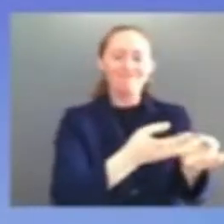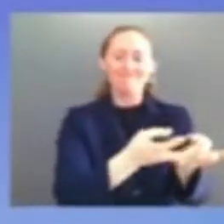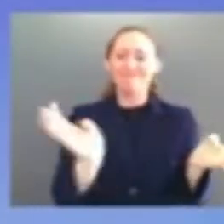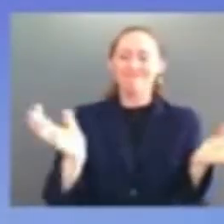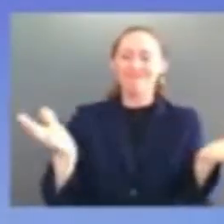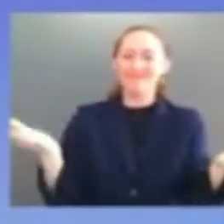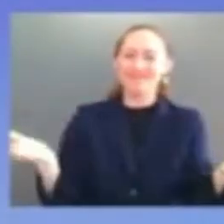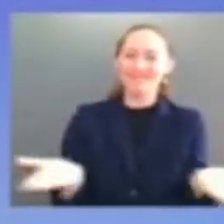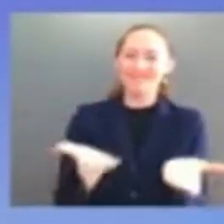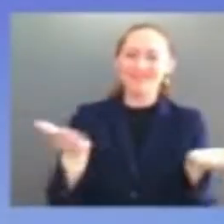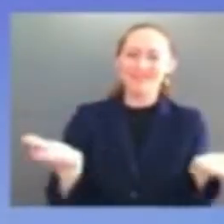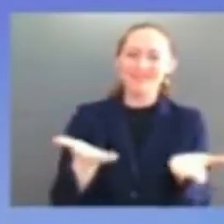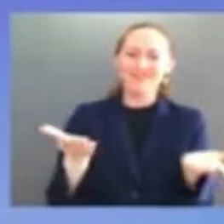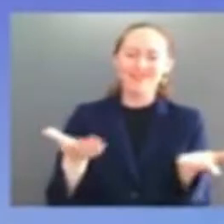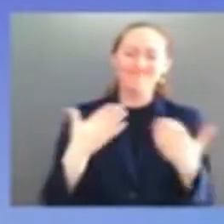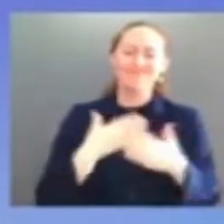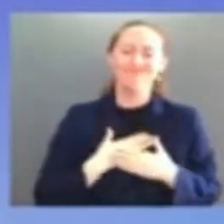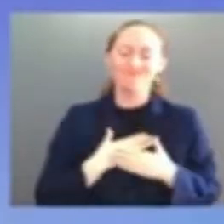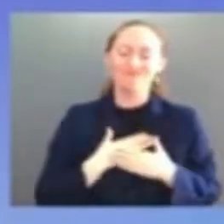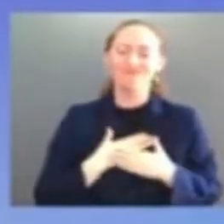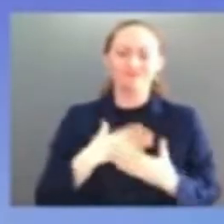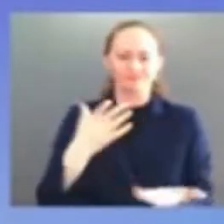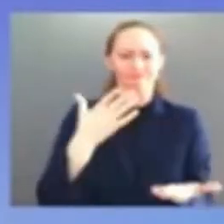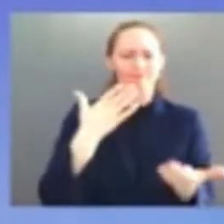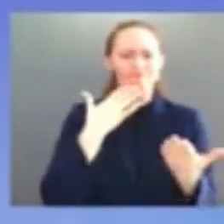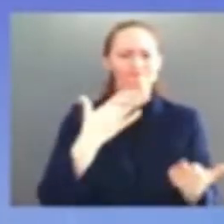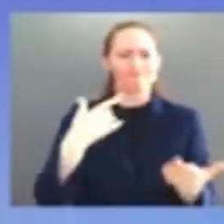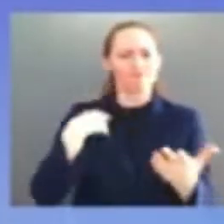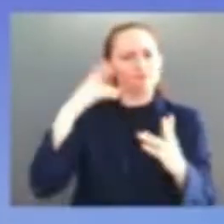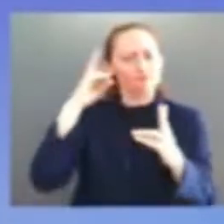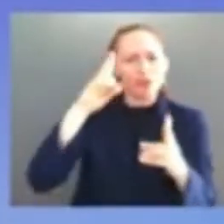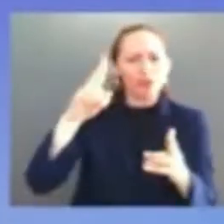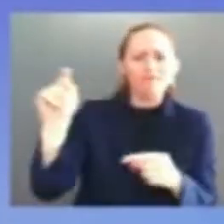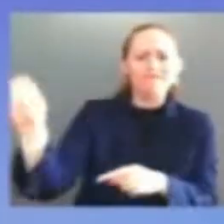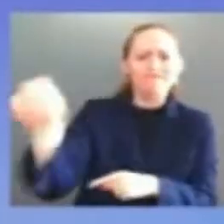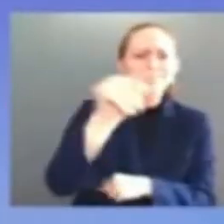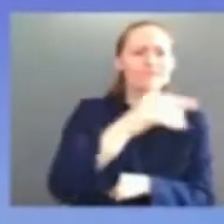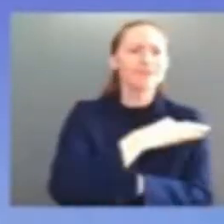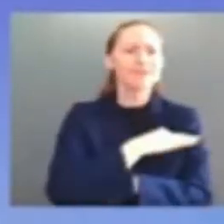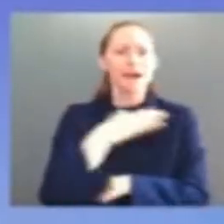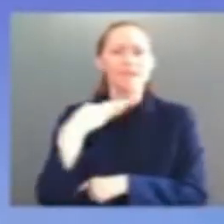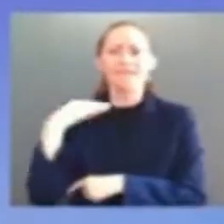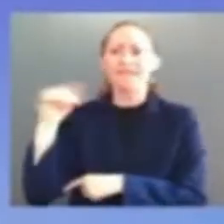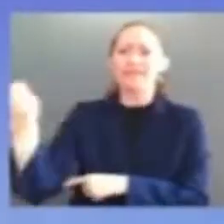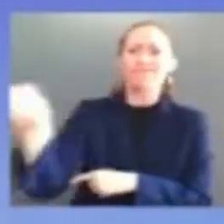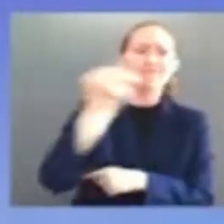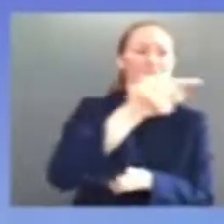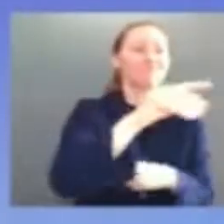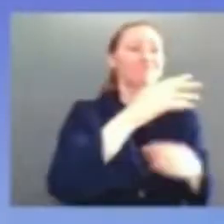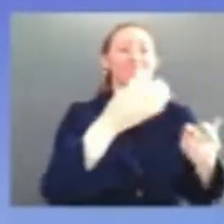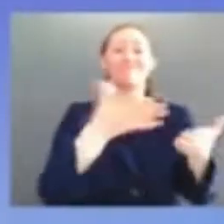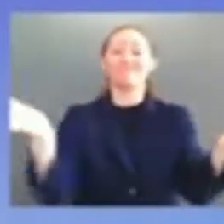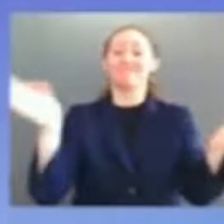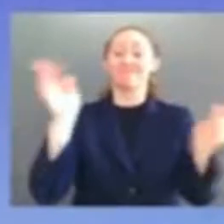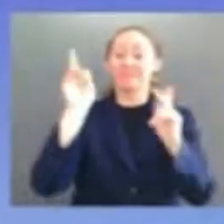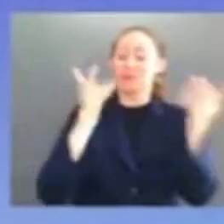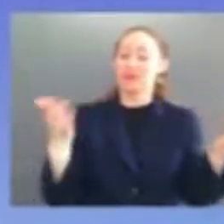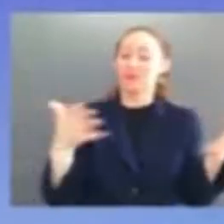and the american people over these past few weeks you've heard a lot from me and about me